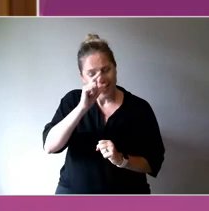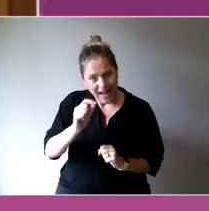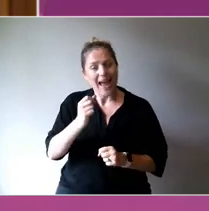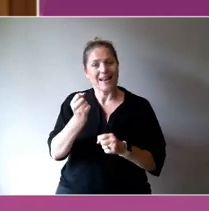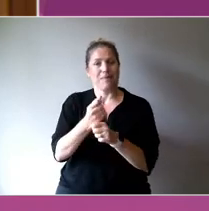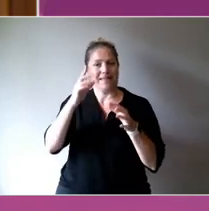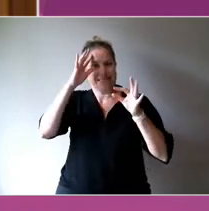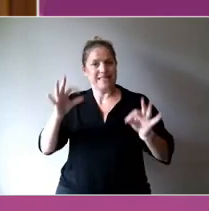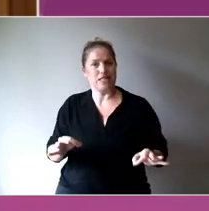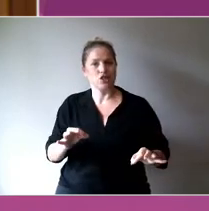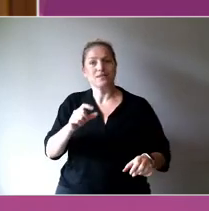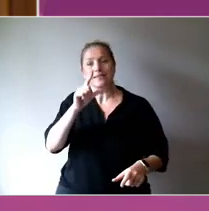and control discussions.